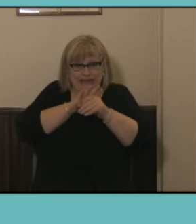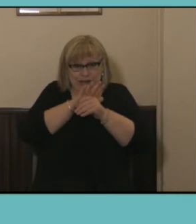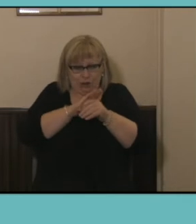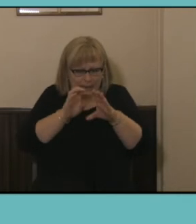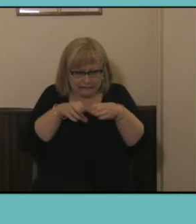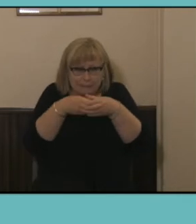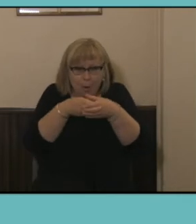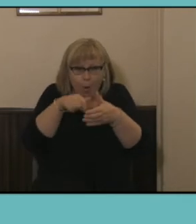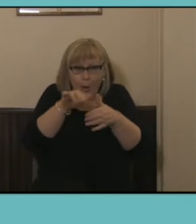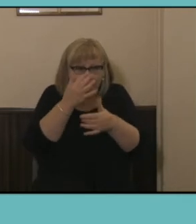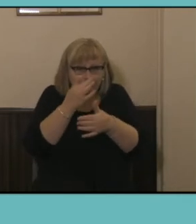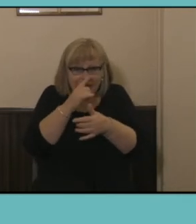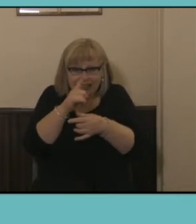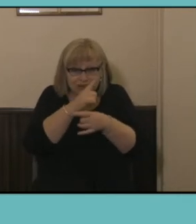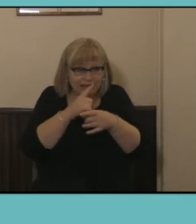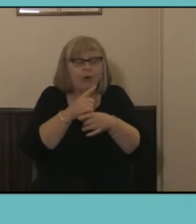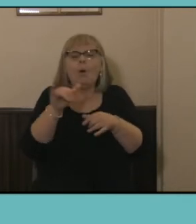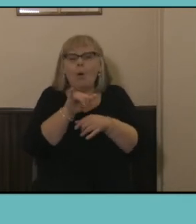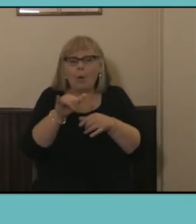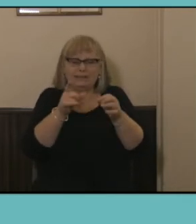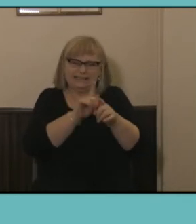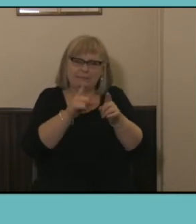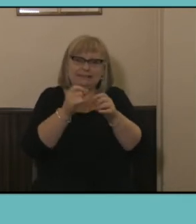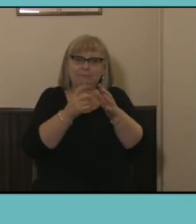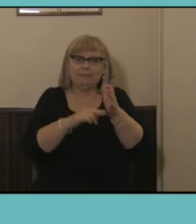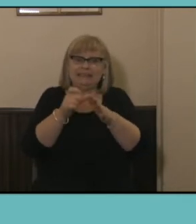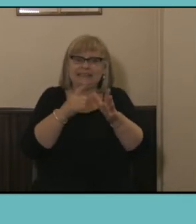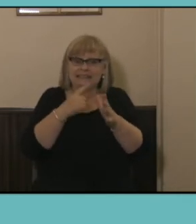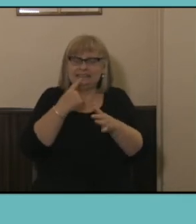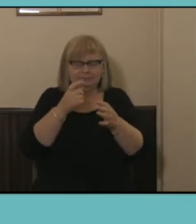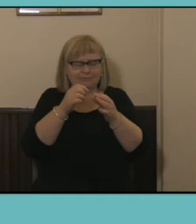analysis whereas Bindi highlighted to actually drill down to very fine level